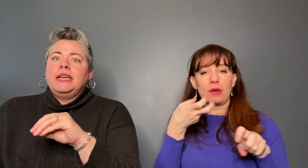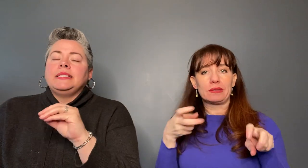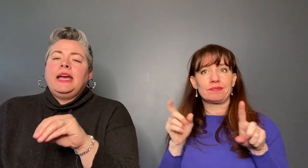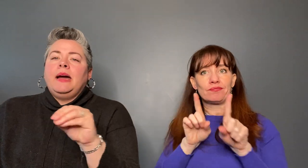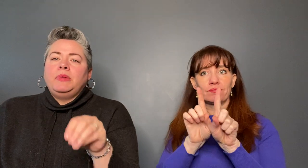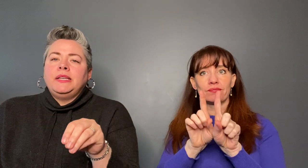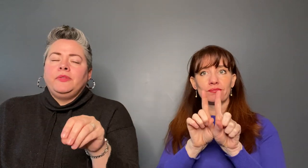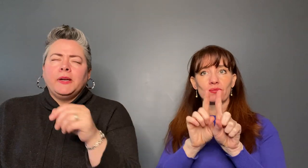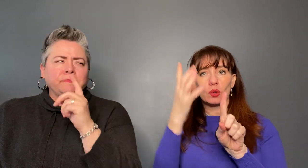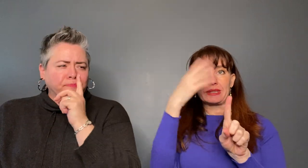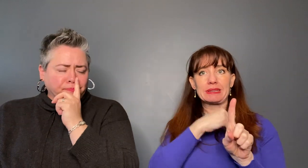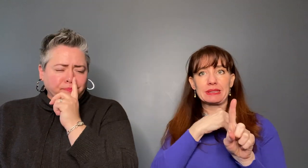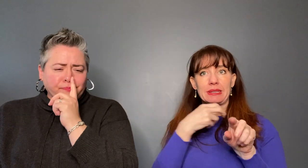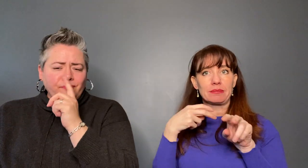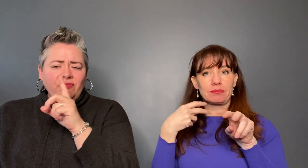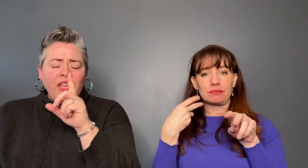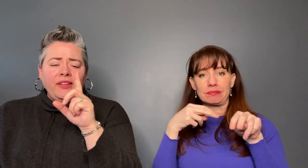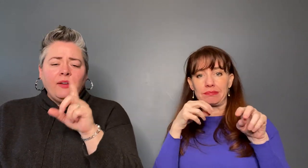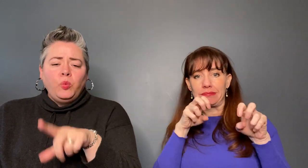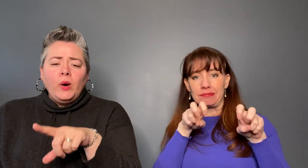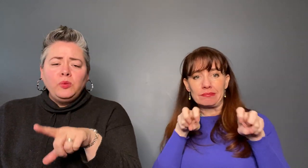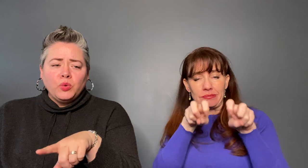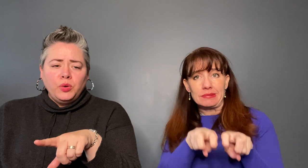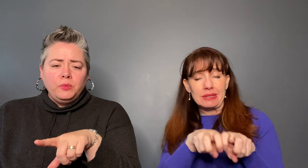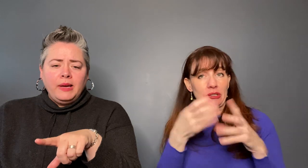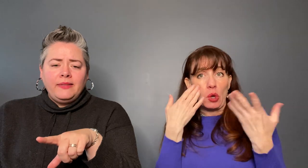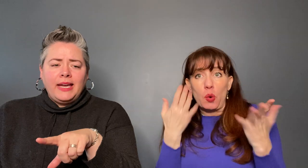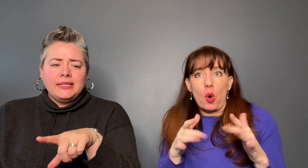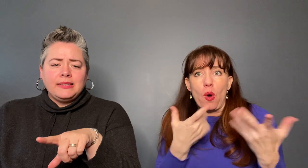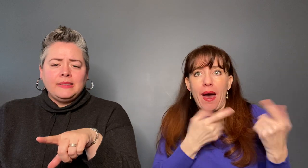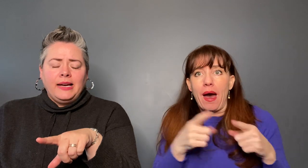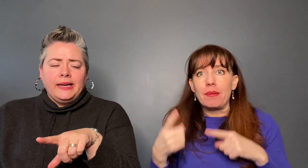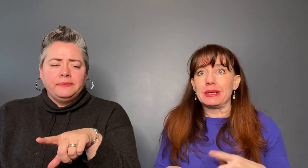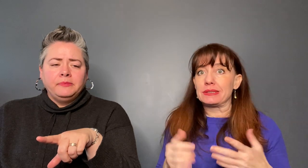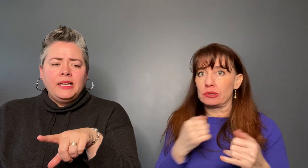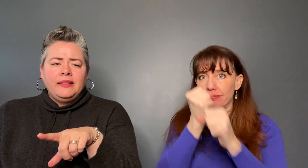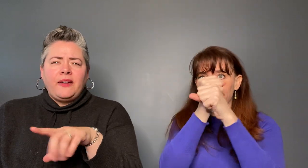that happened down there. They have one room that's like a